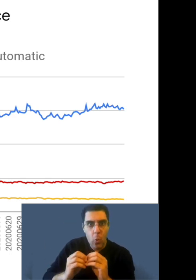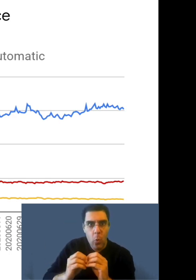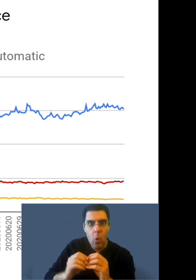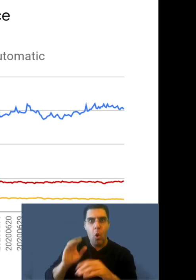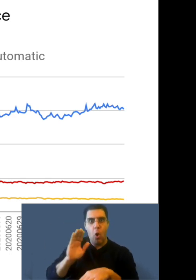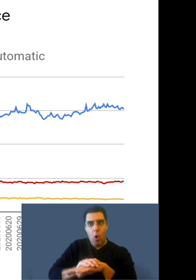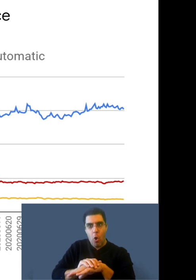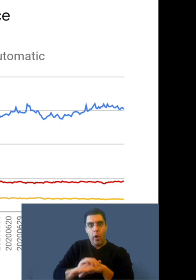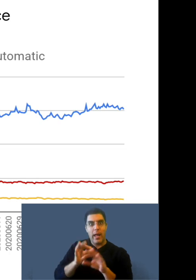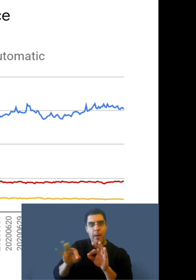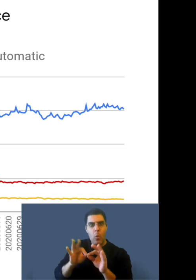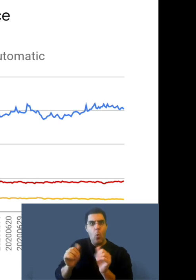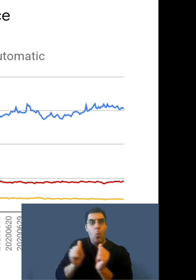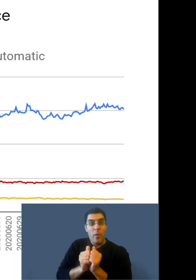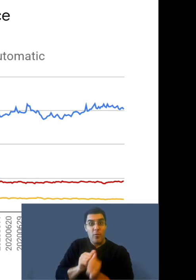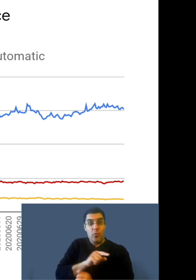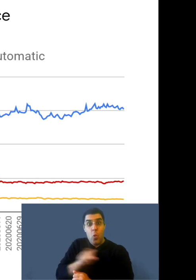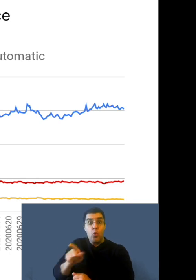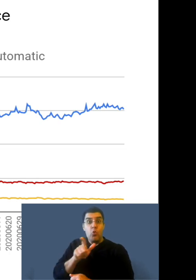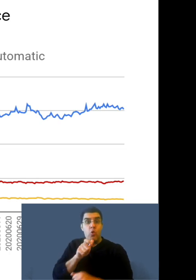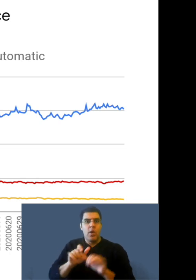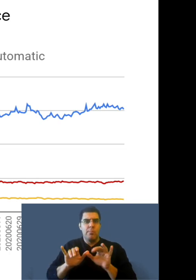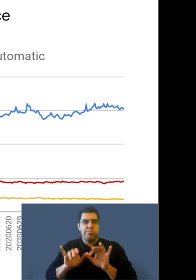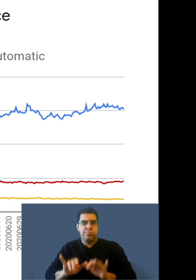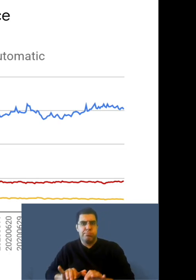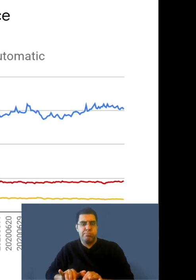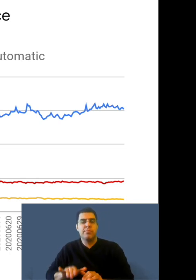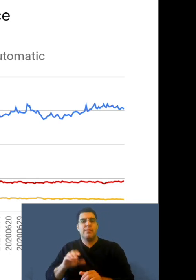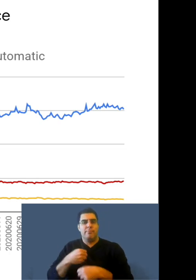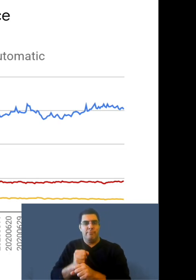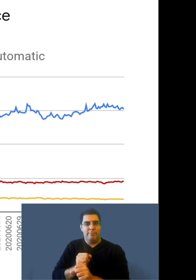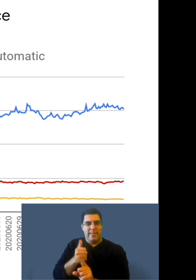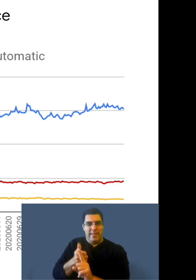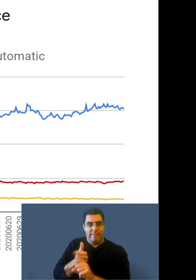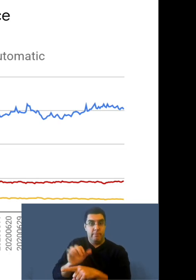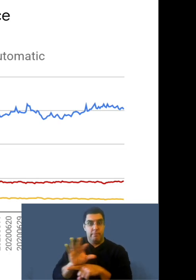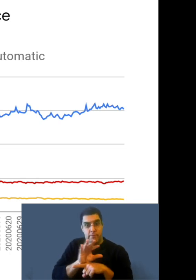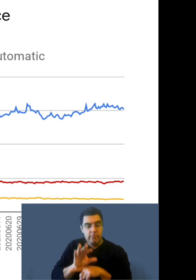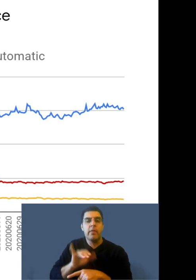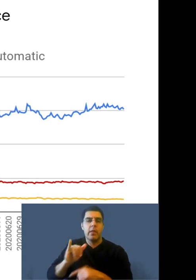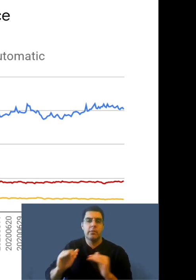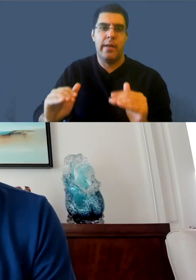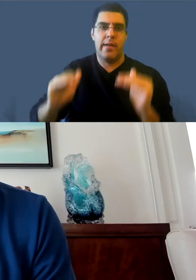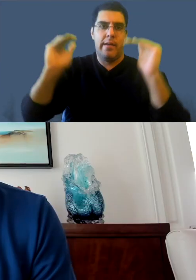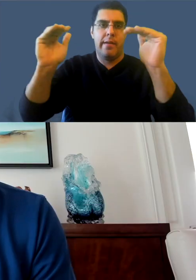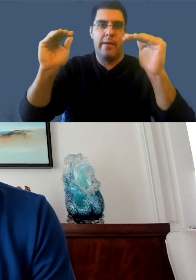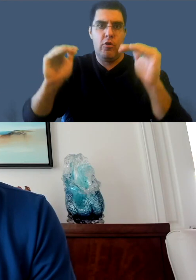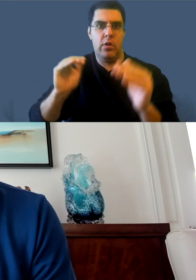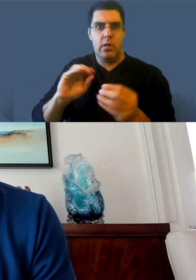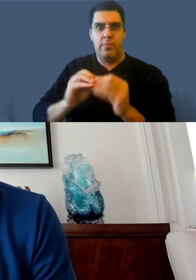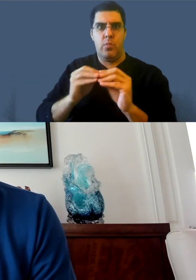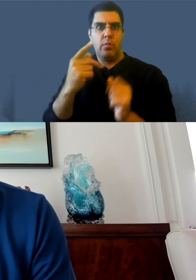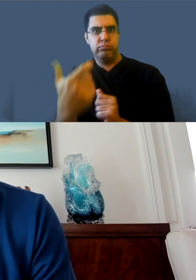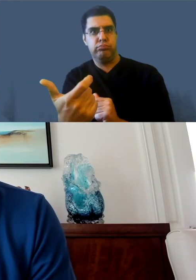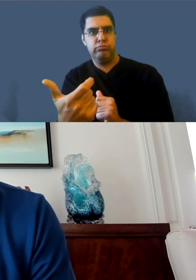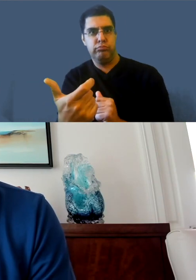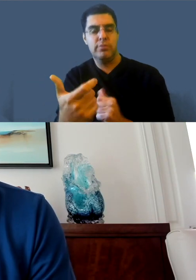in yellow is very, very small related to creator on a percentage of watch time as well. Those two data points really led us to the conclusion